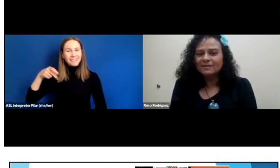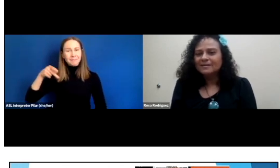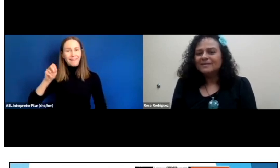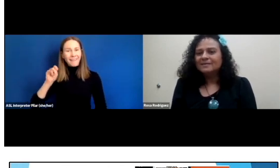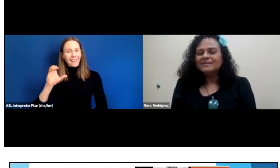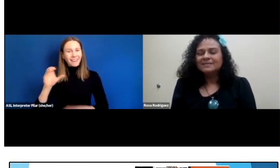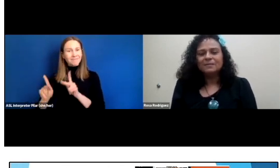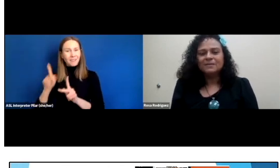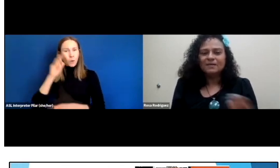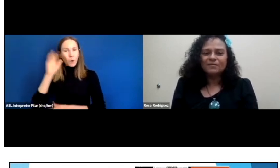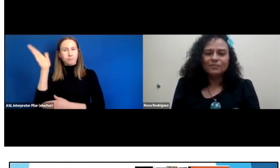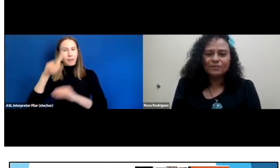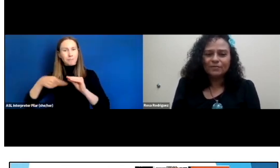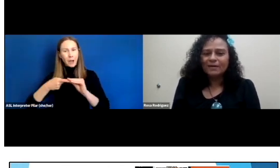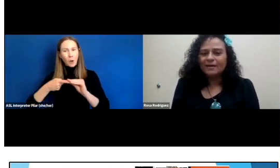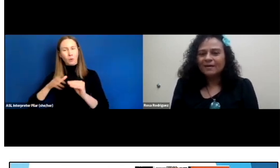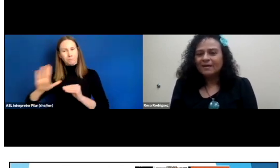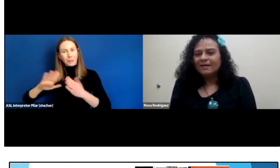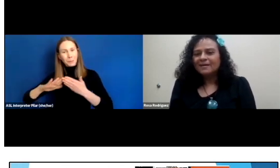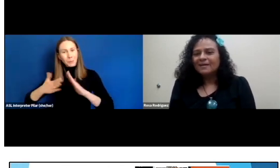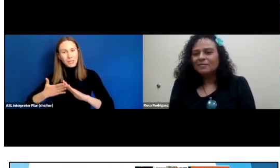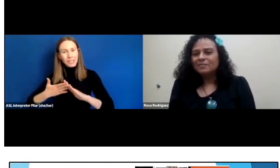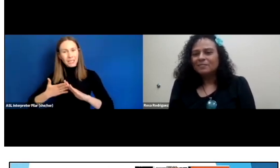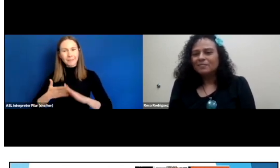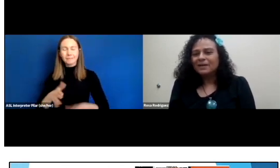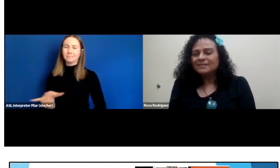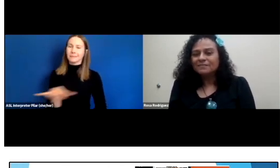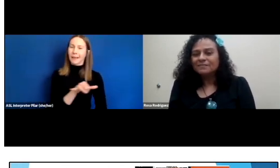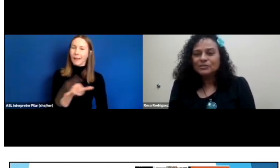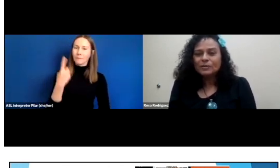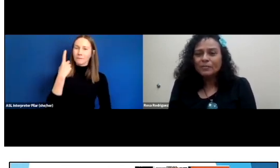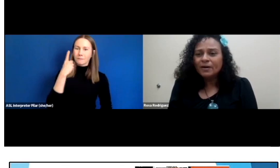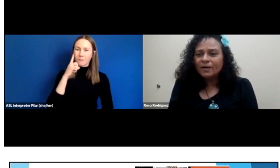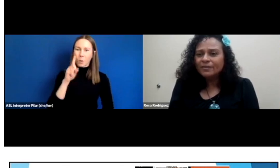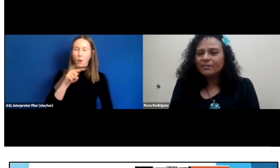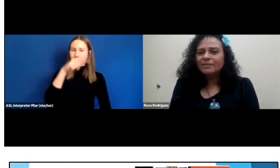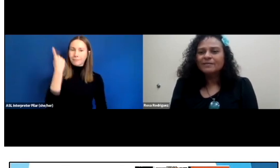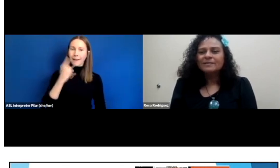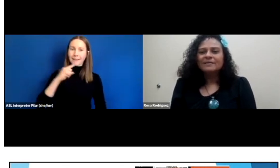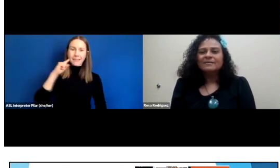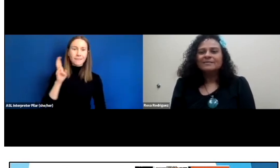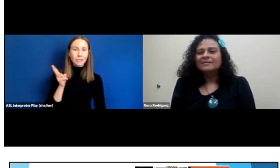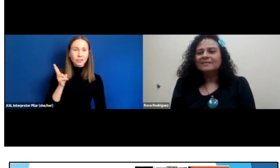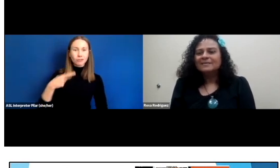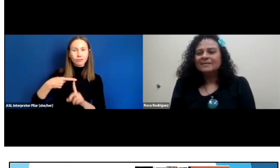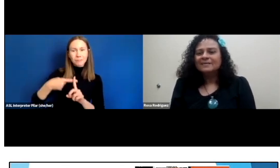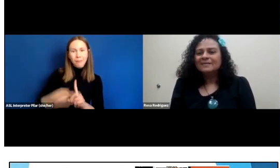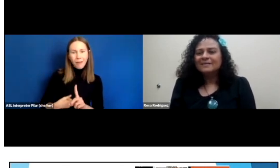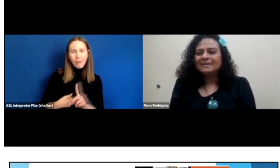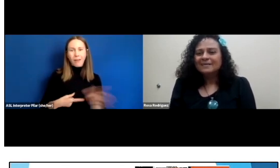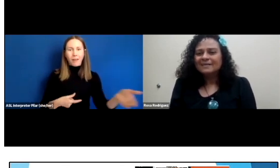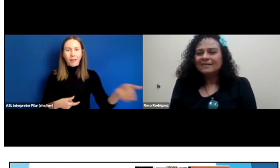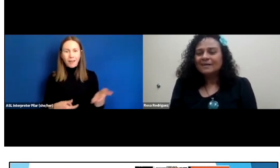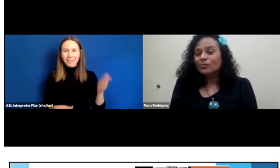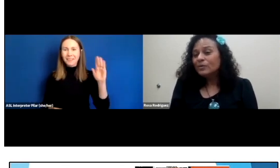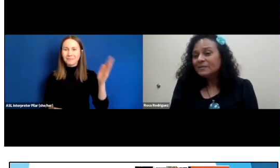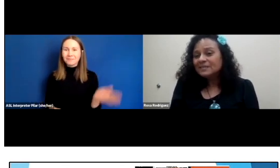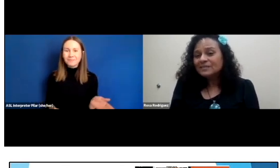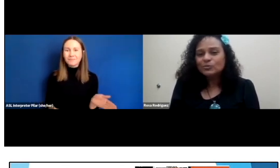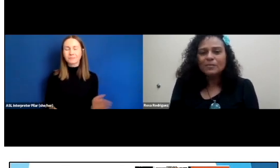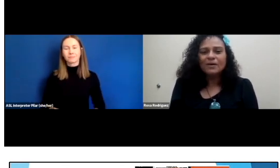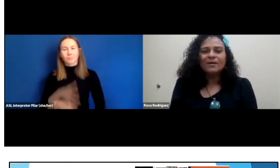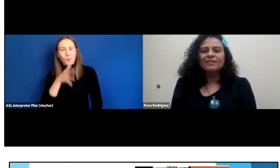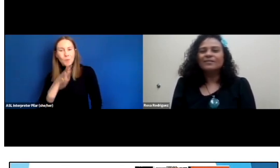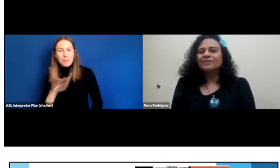The same thing for Black's Deaf History Month, Women's History Month.